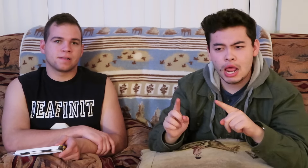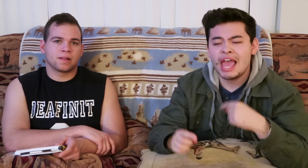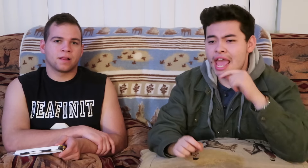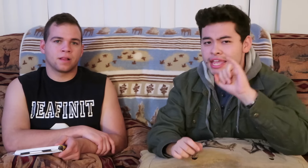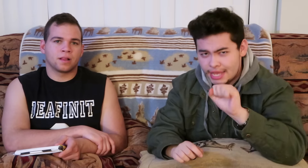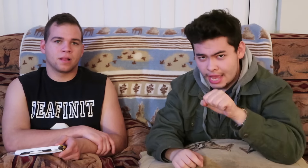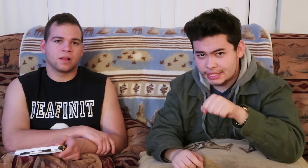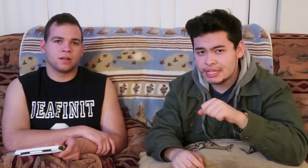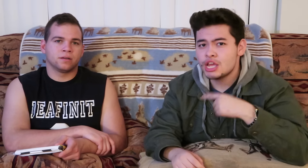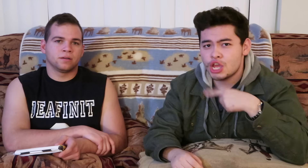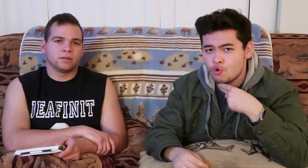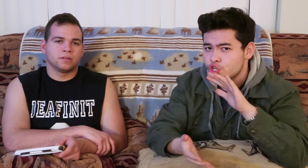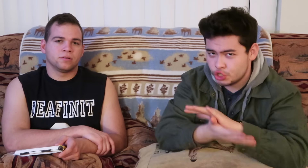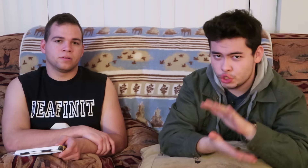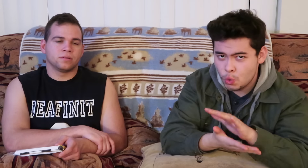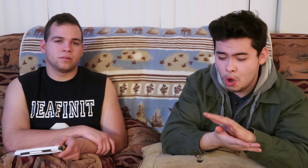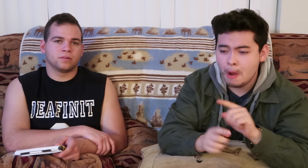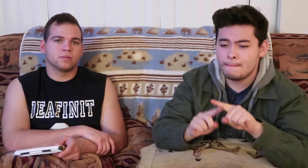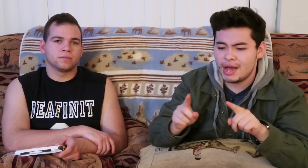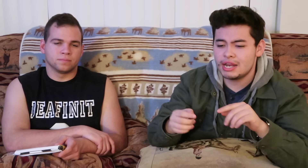but, yes, a hearing school but